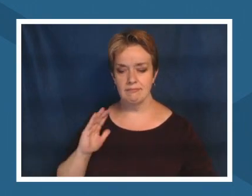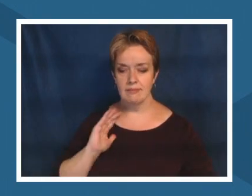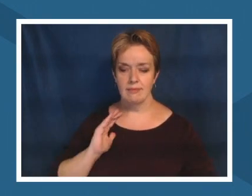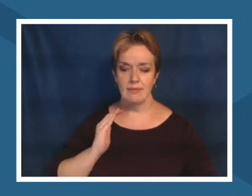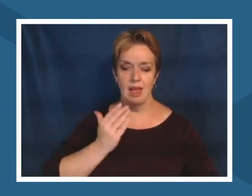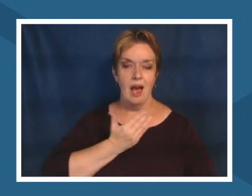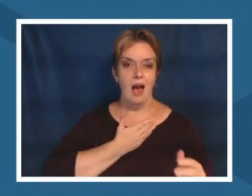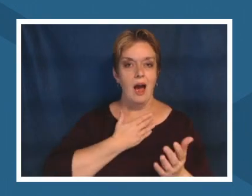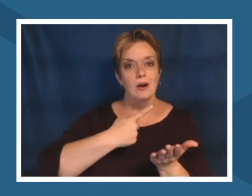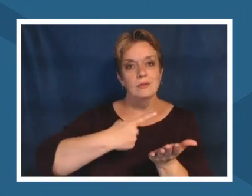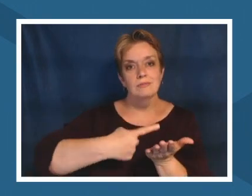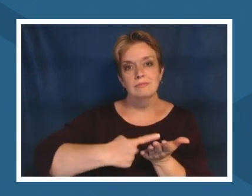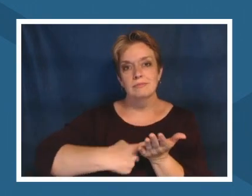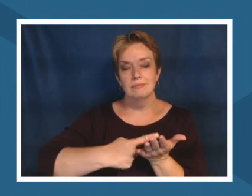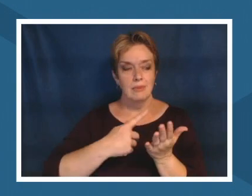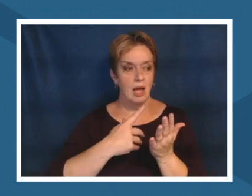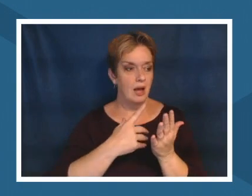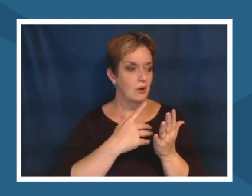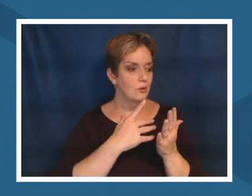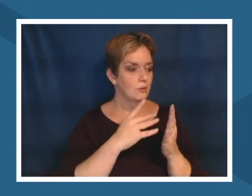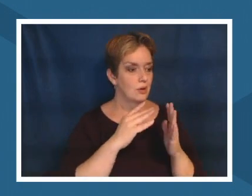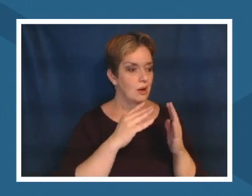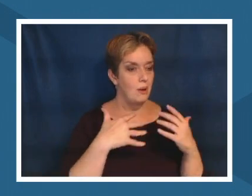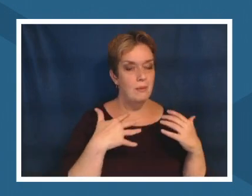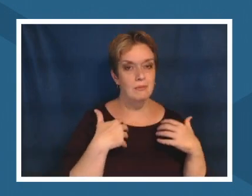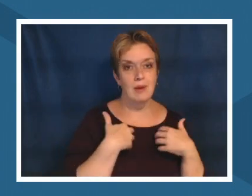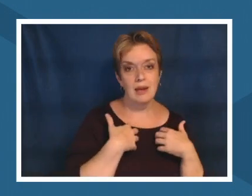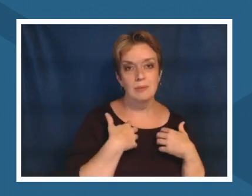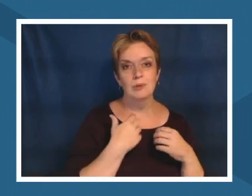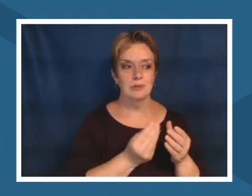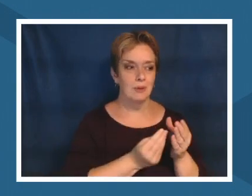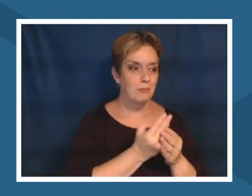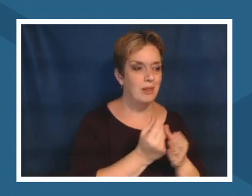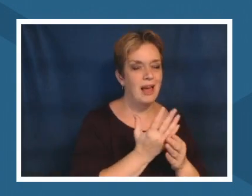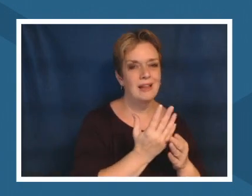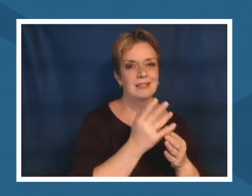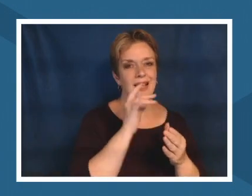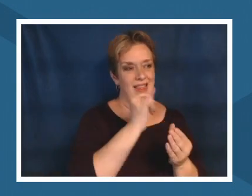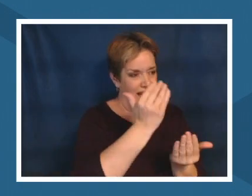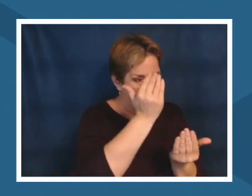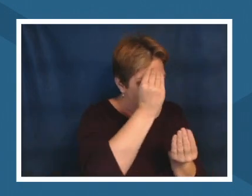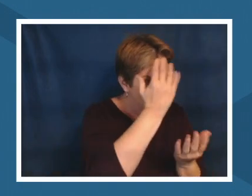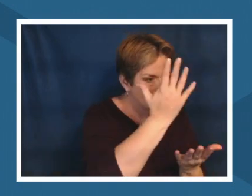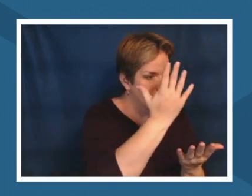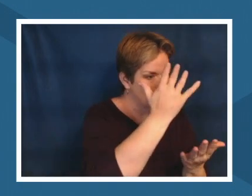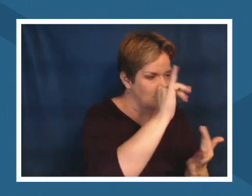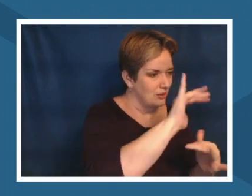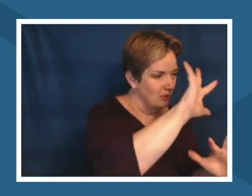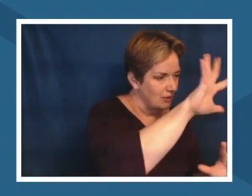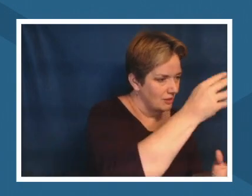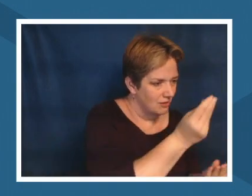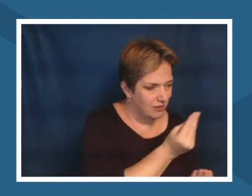class to share their knowledge and to share that community with us and so it's